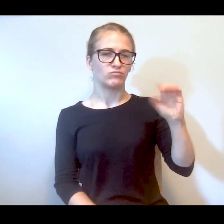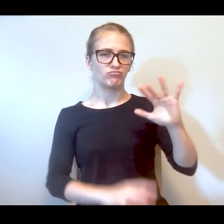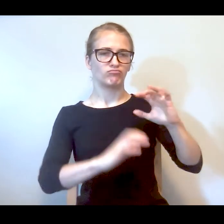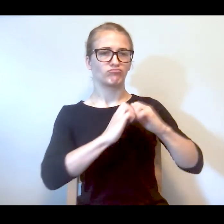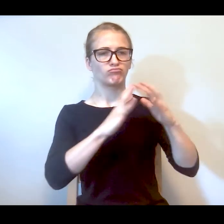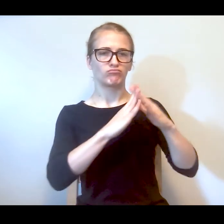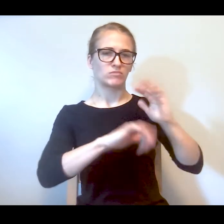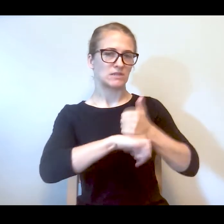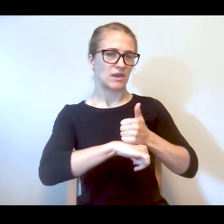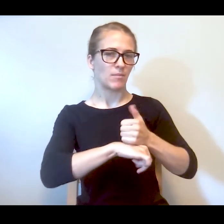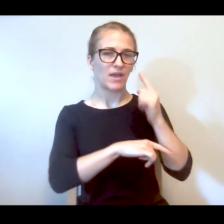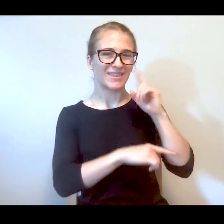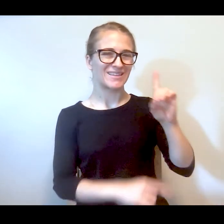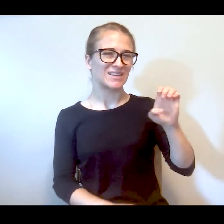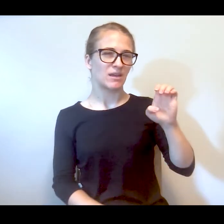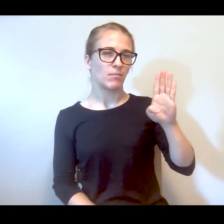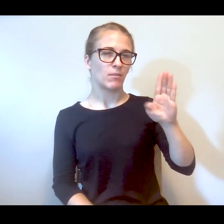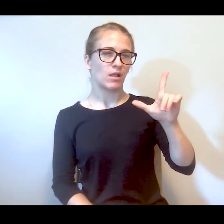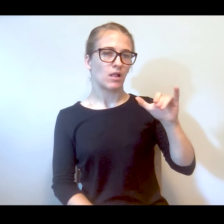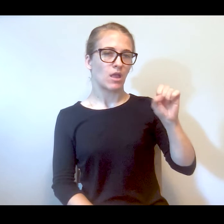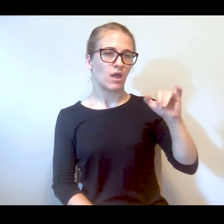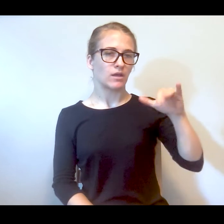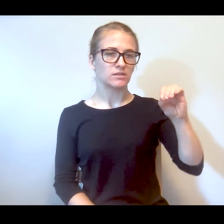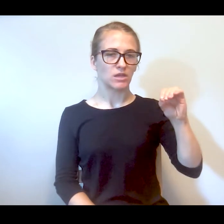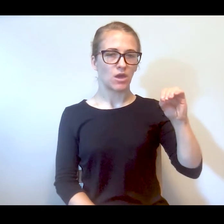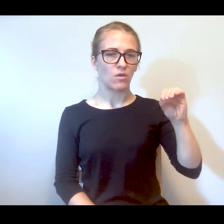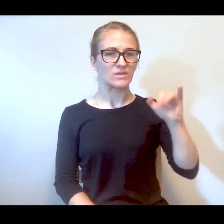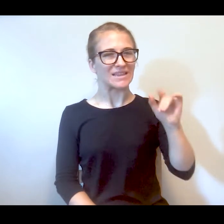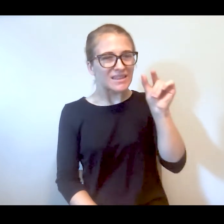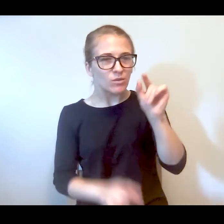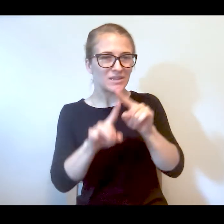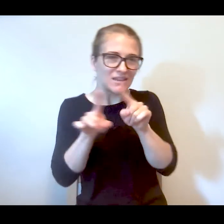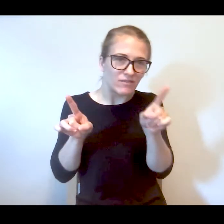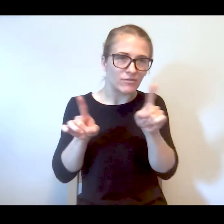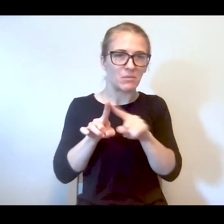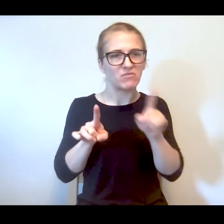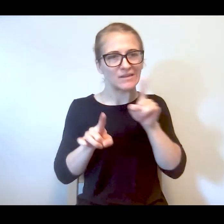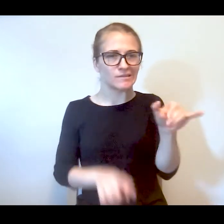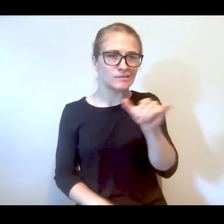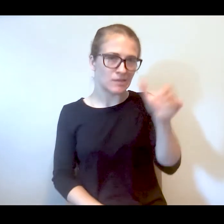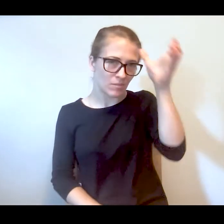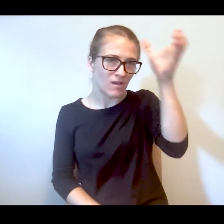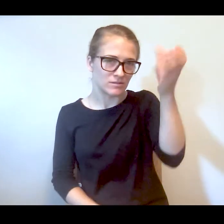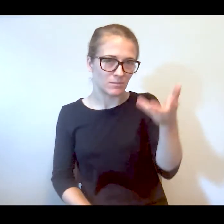the De Blasio version was slightly different by kind